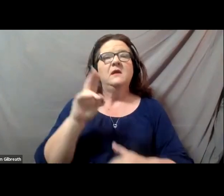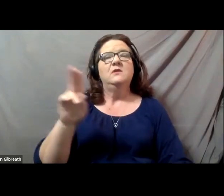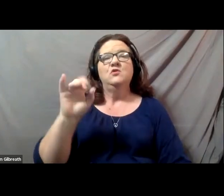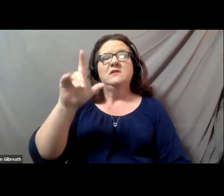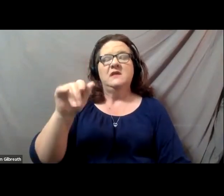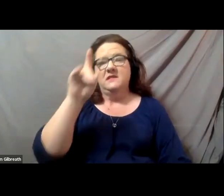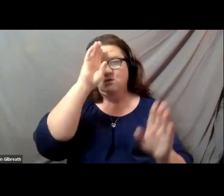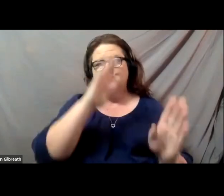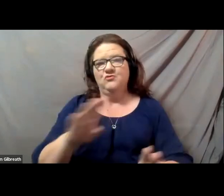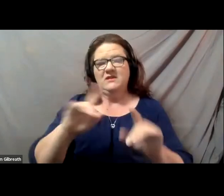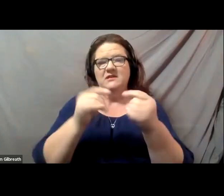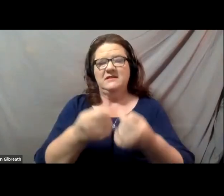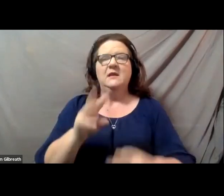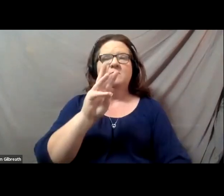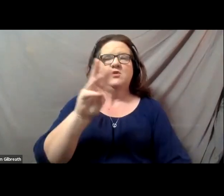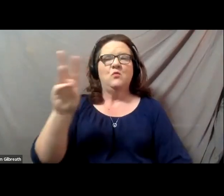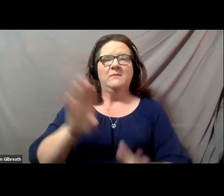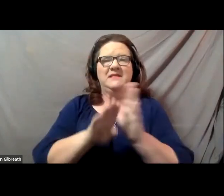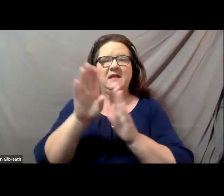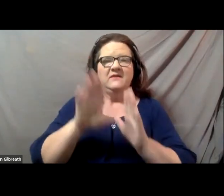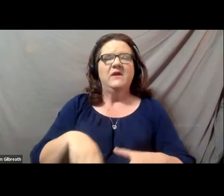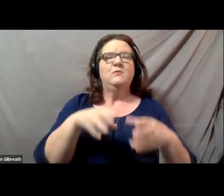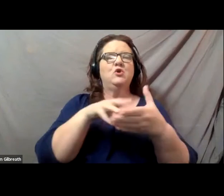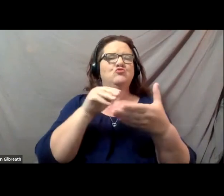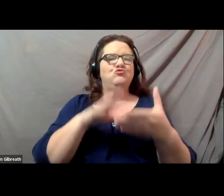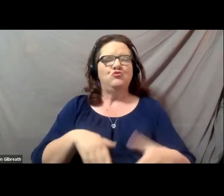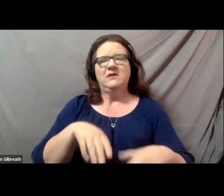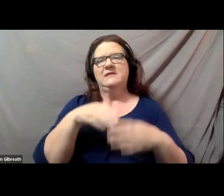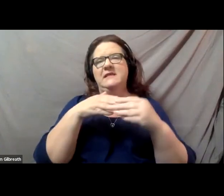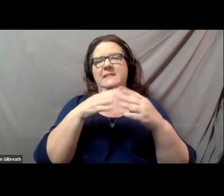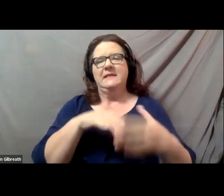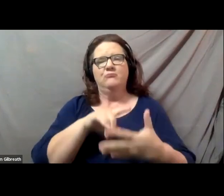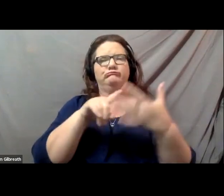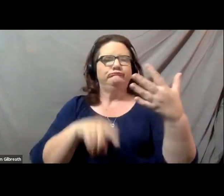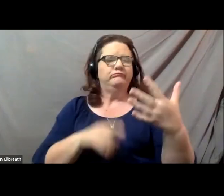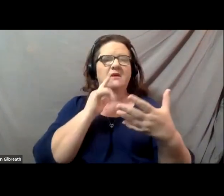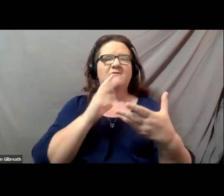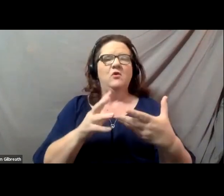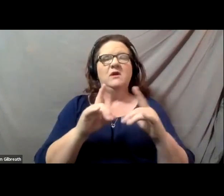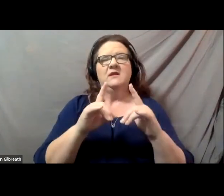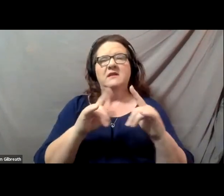the website developers, students and leaders in our diversity, equity, and inclusion areas